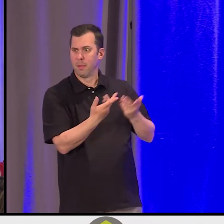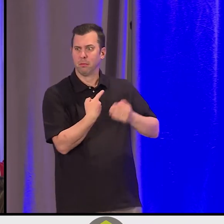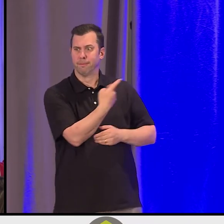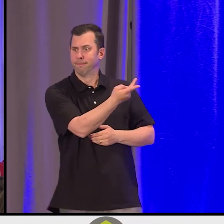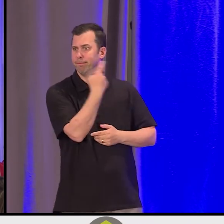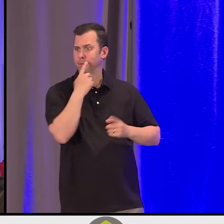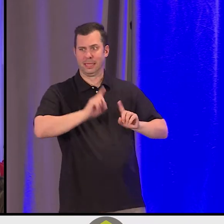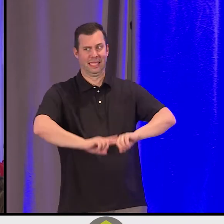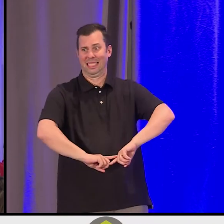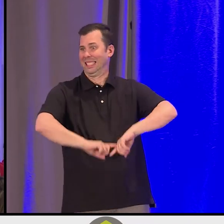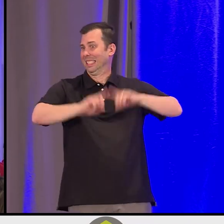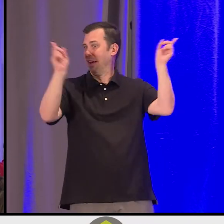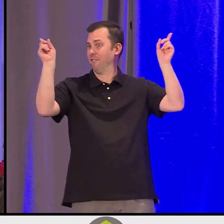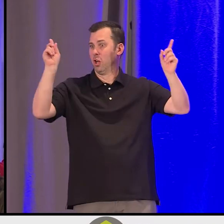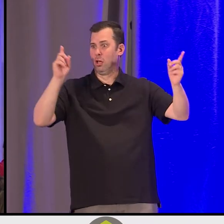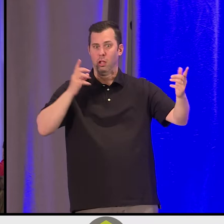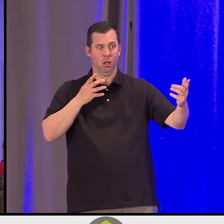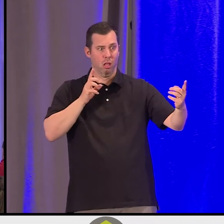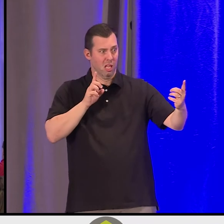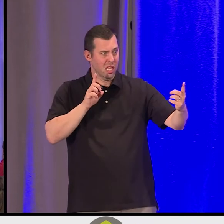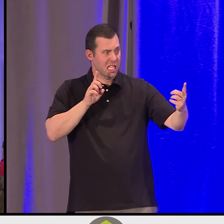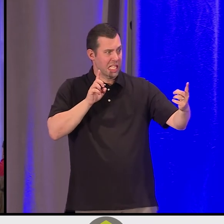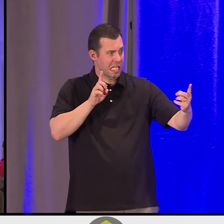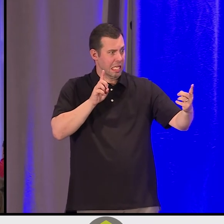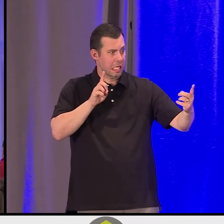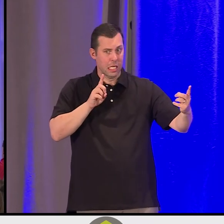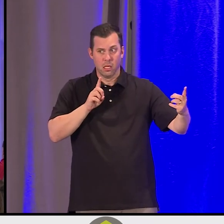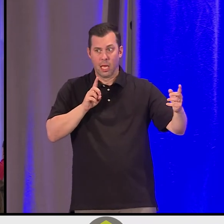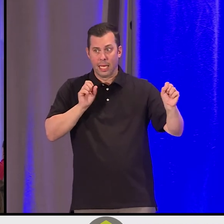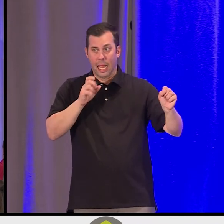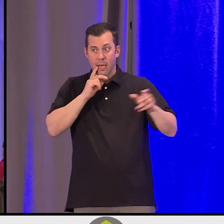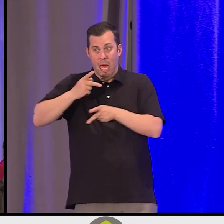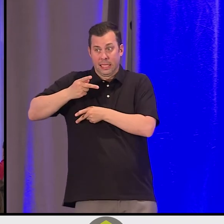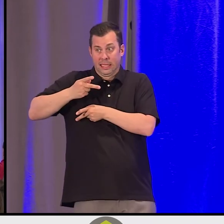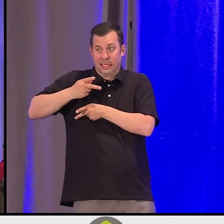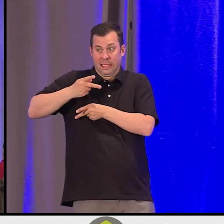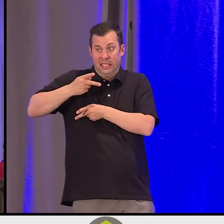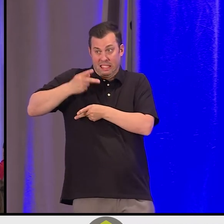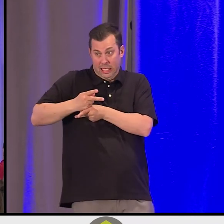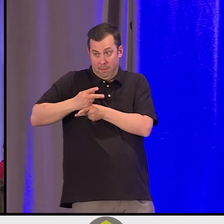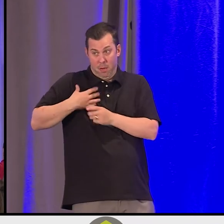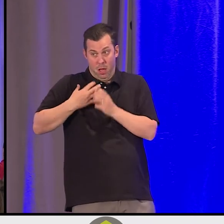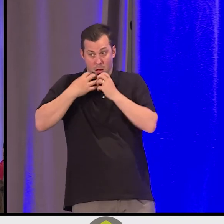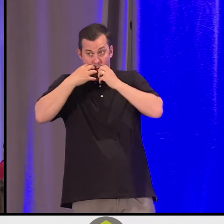Is it possible to not compromise and be kind and compassionate?